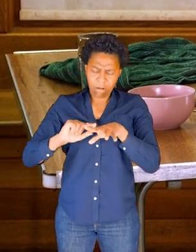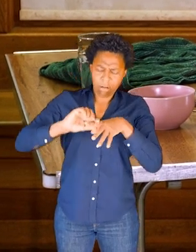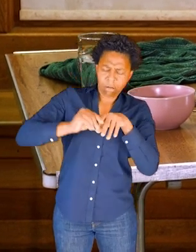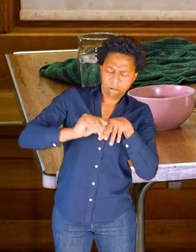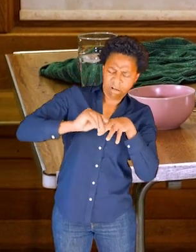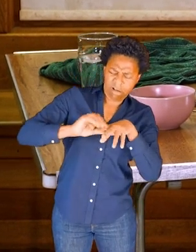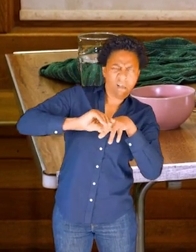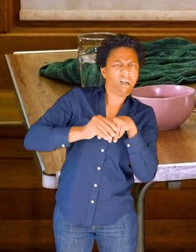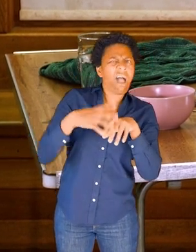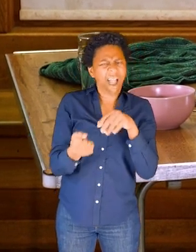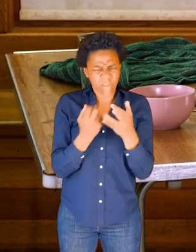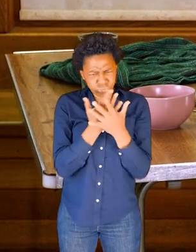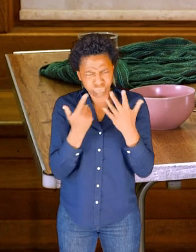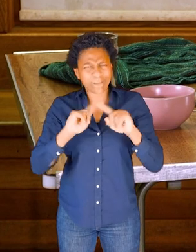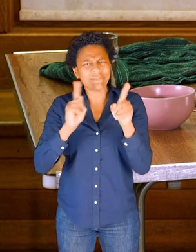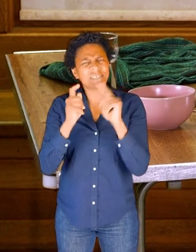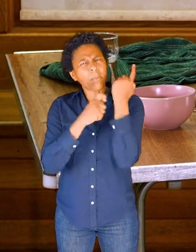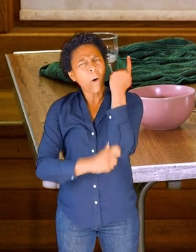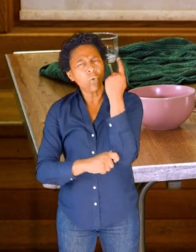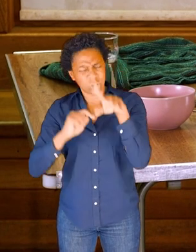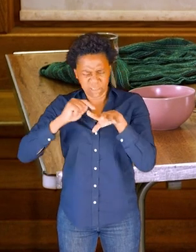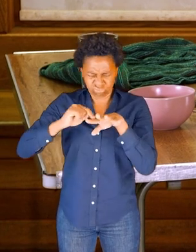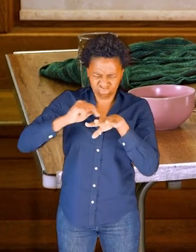I'm going to--I can take any one of those bones.